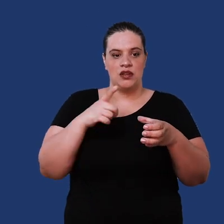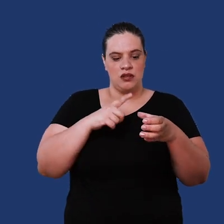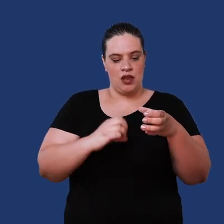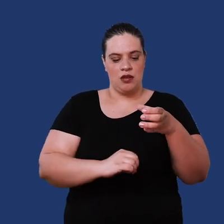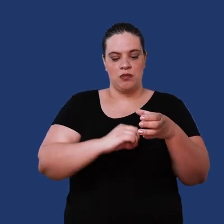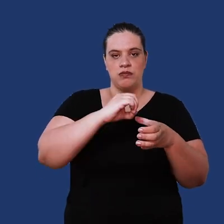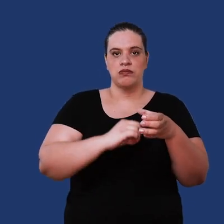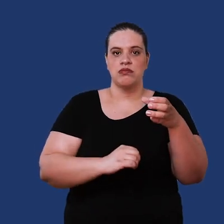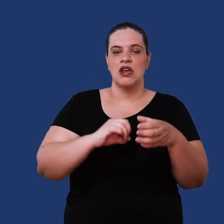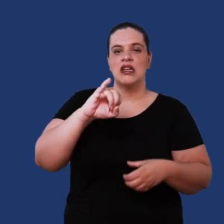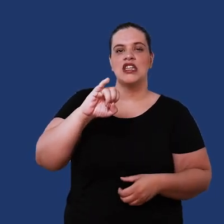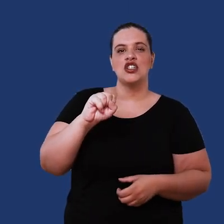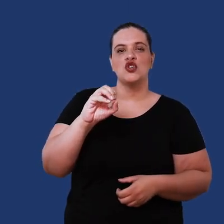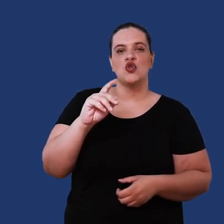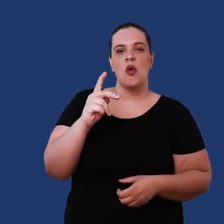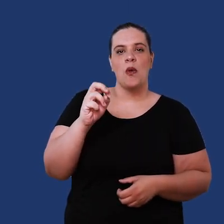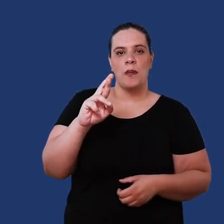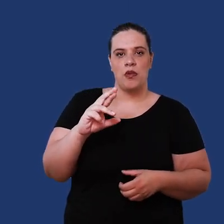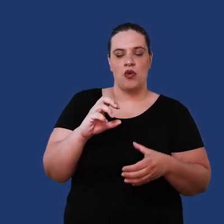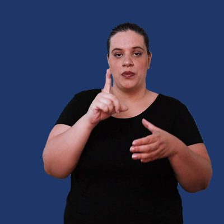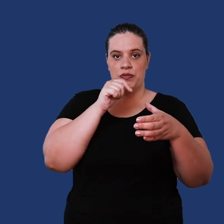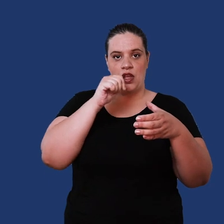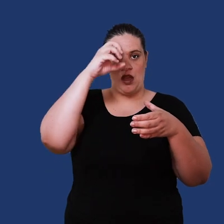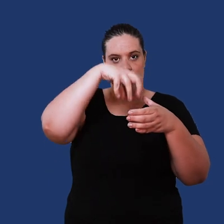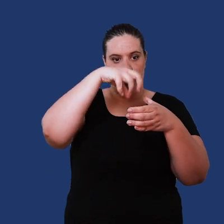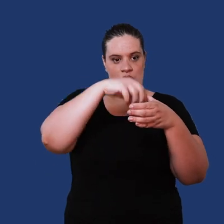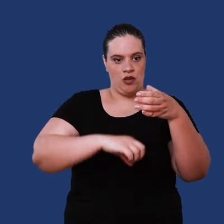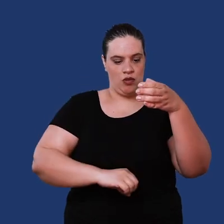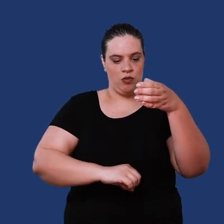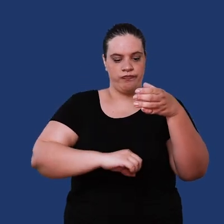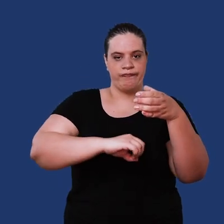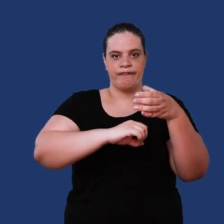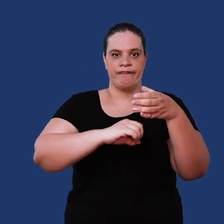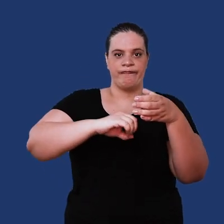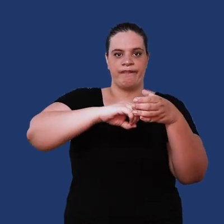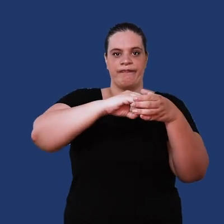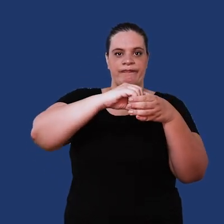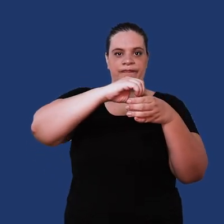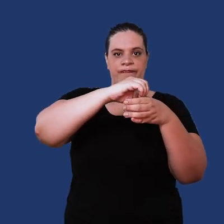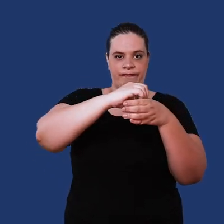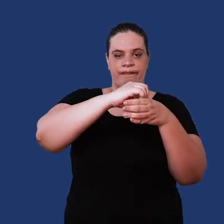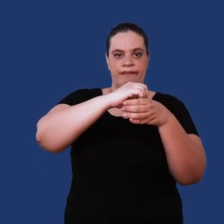a styrofoam ball as the water enters the tube this ball floats and rises until